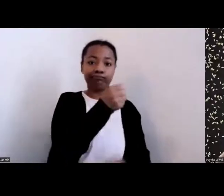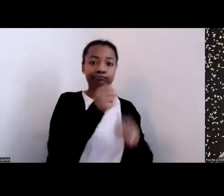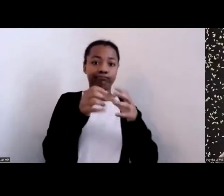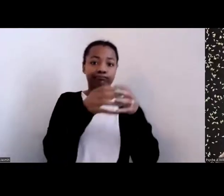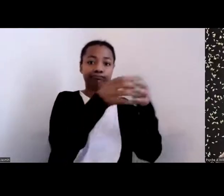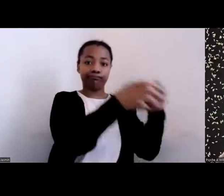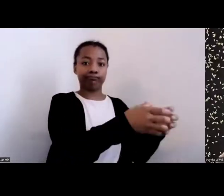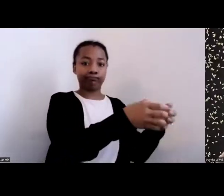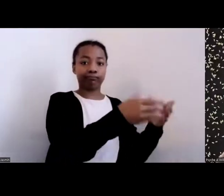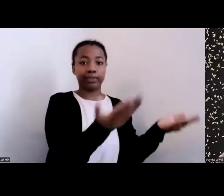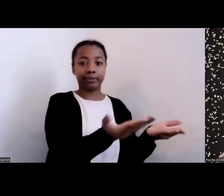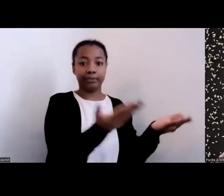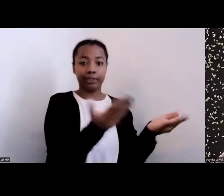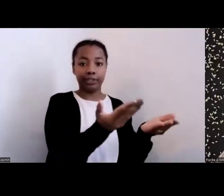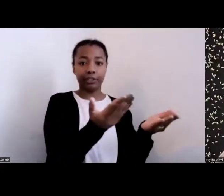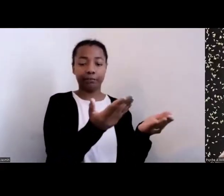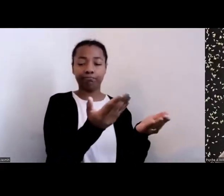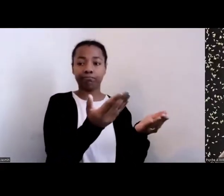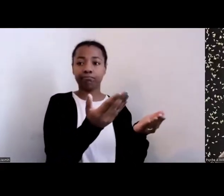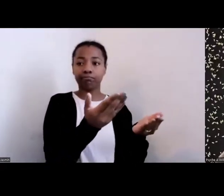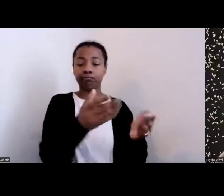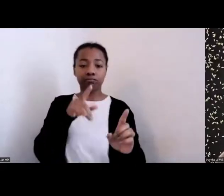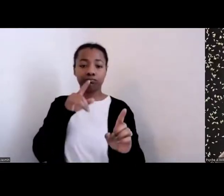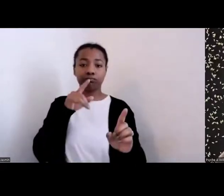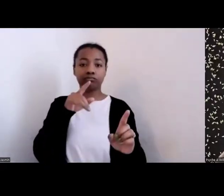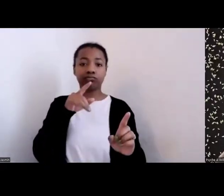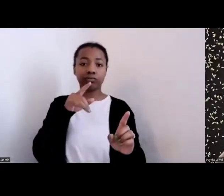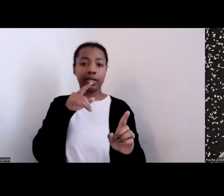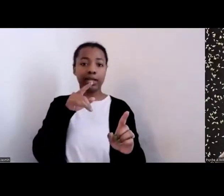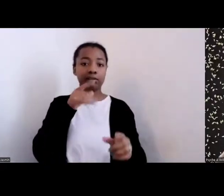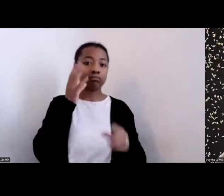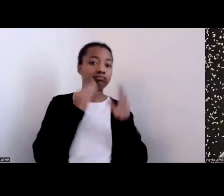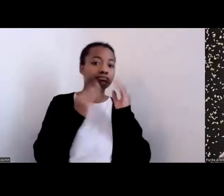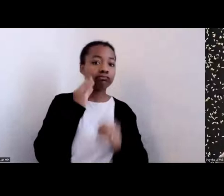foods, but, also, some of those foods that had been brought over